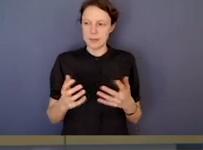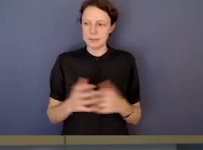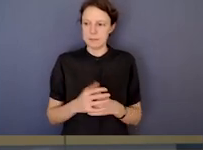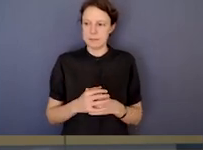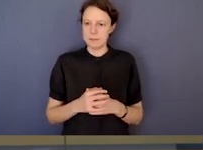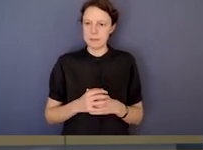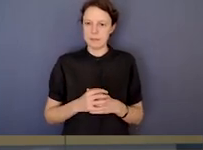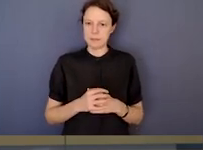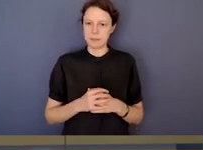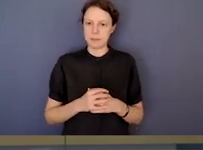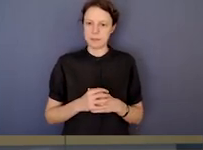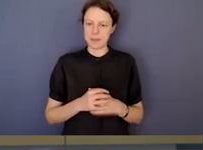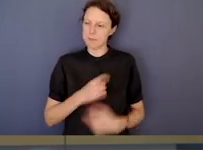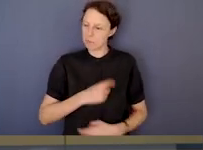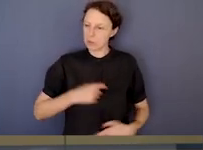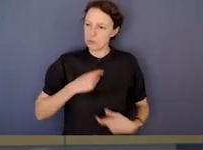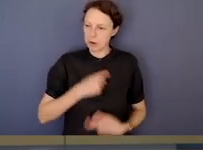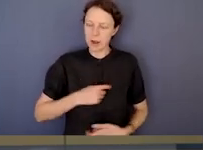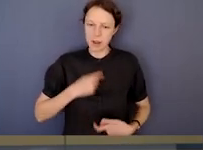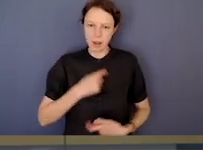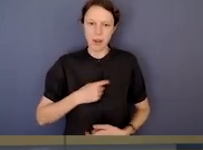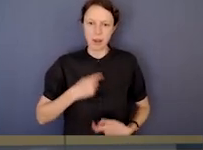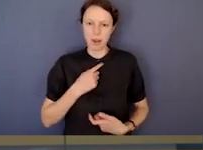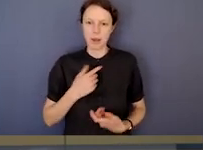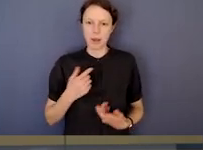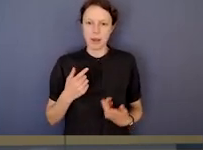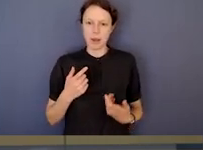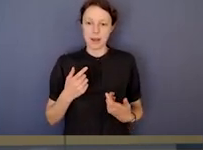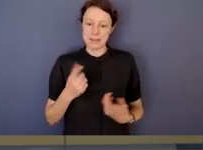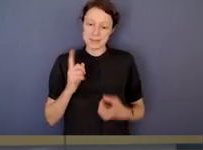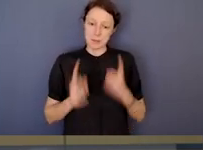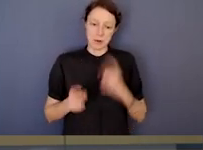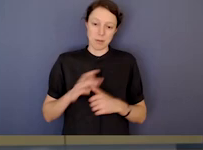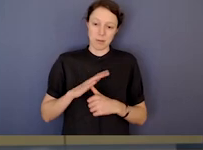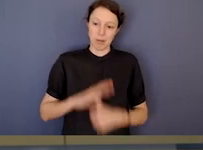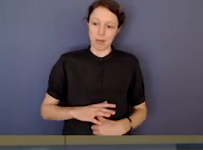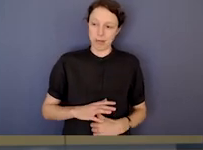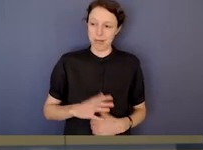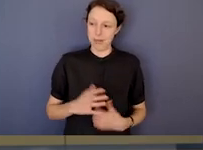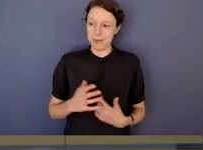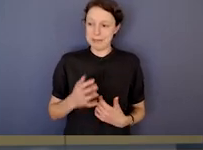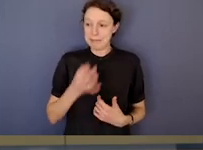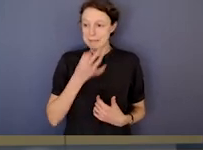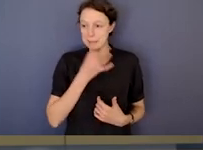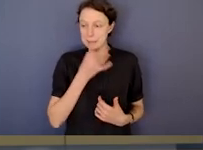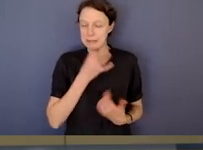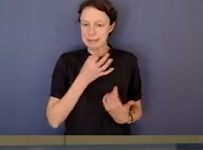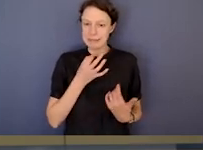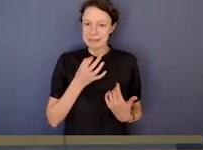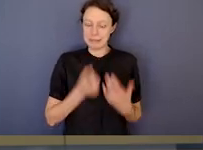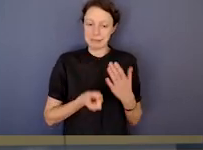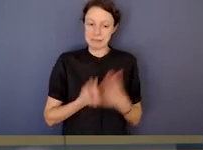And it's frustrating and occasionally a bit depressing that